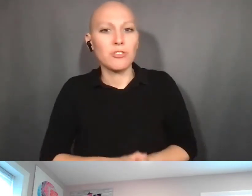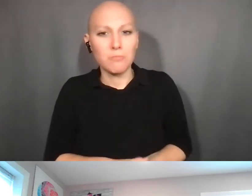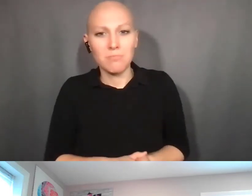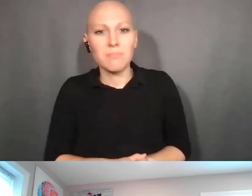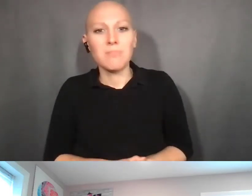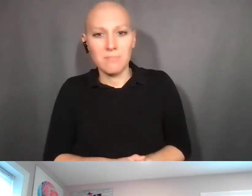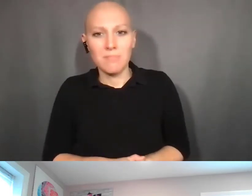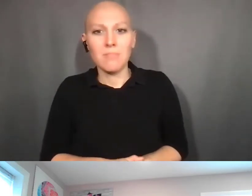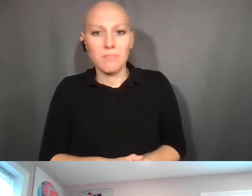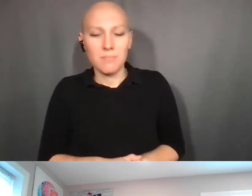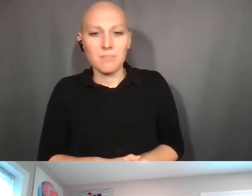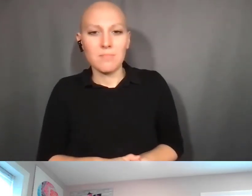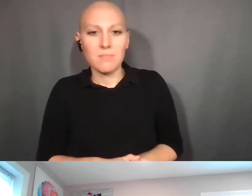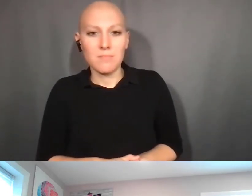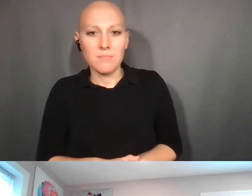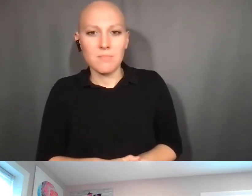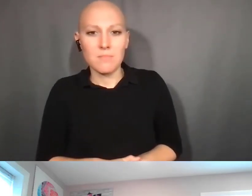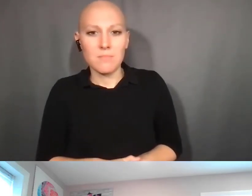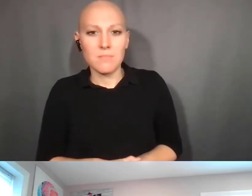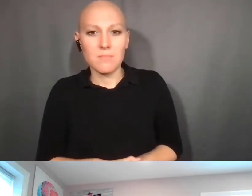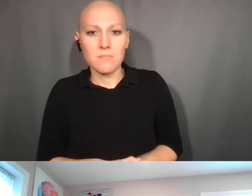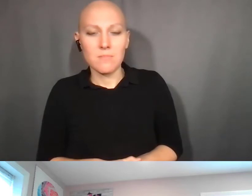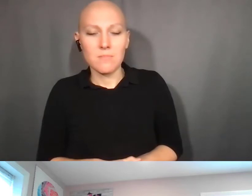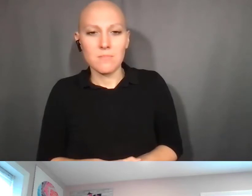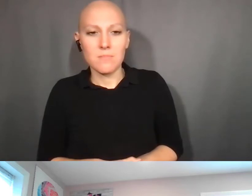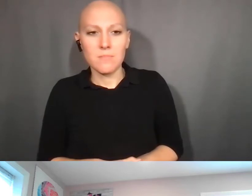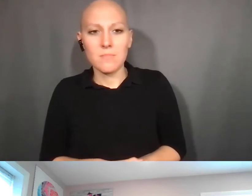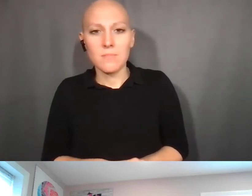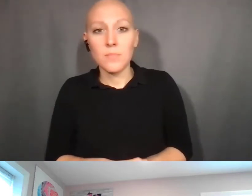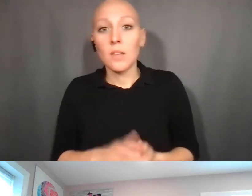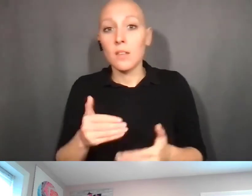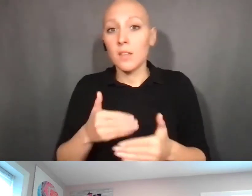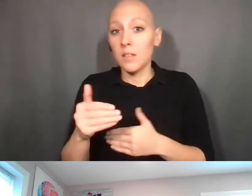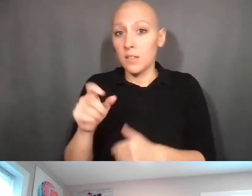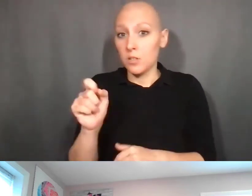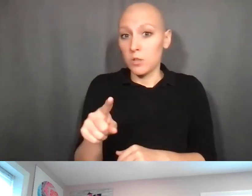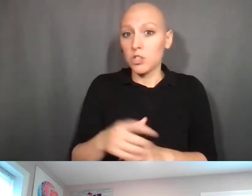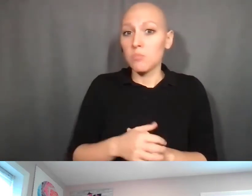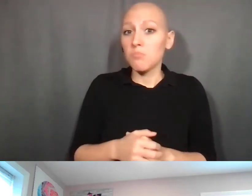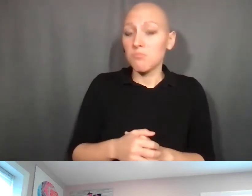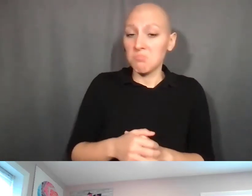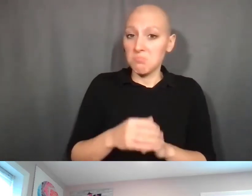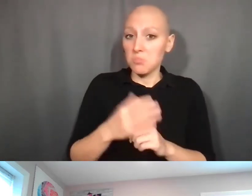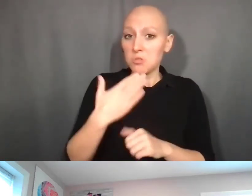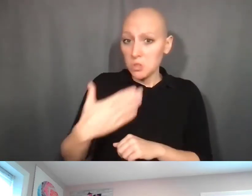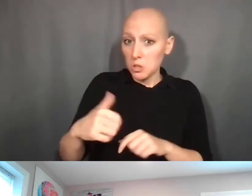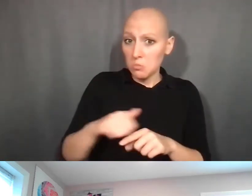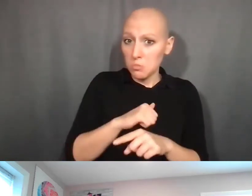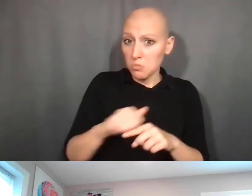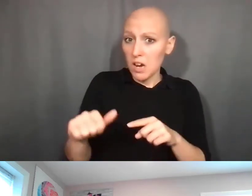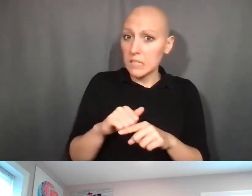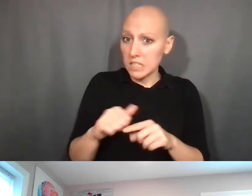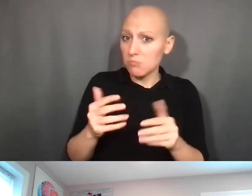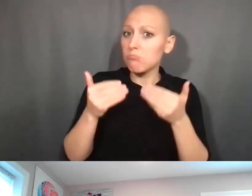Kristin Ta: So another question we have is, is it good practice to work with your technology transfer office to do your reporting in iEdison?